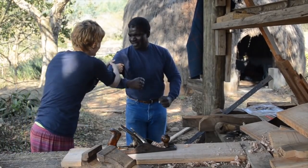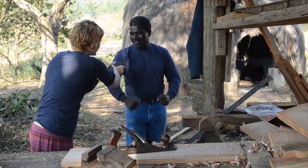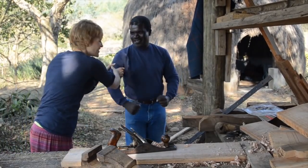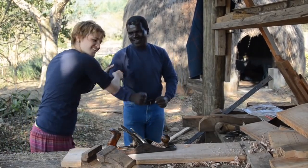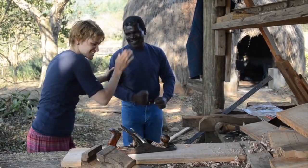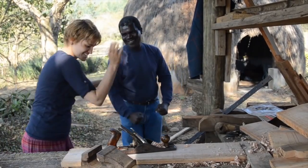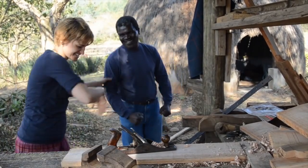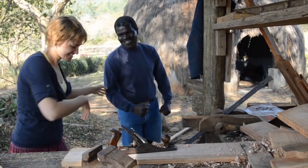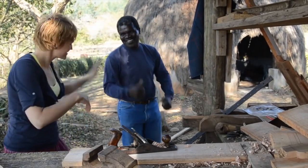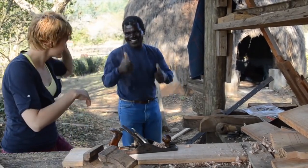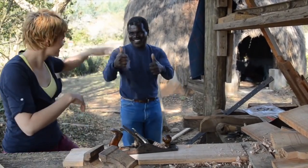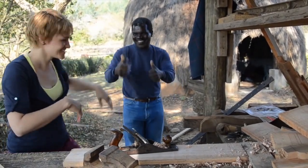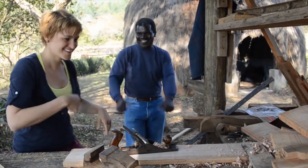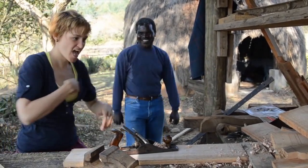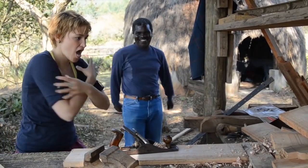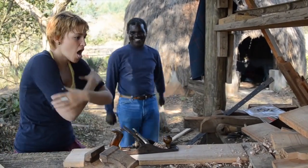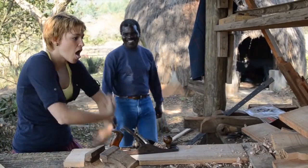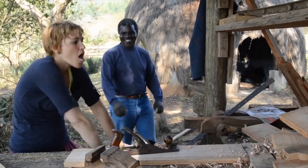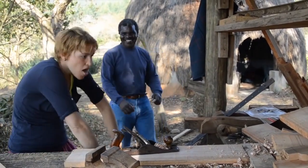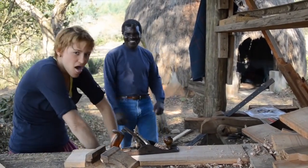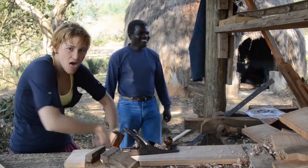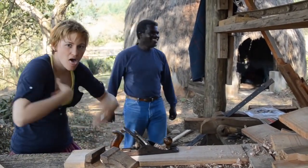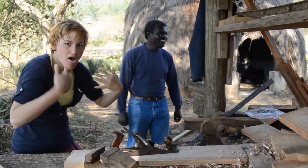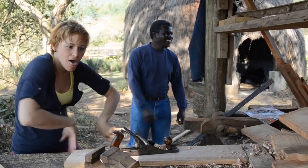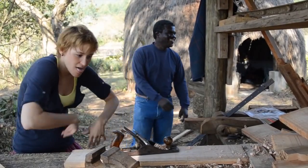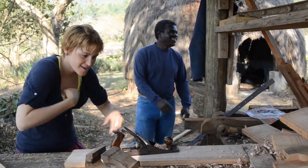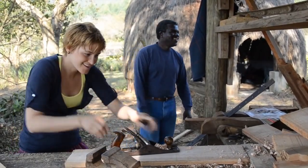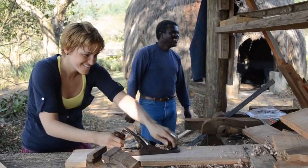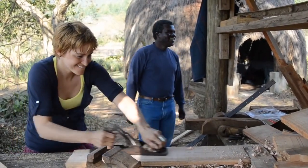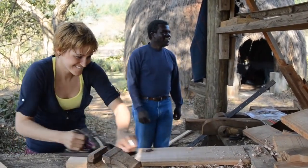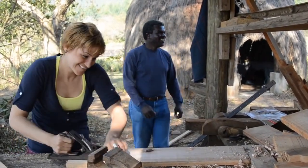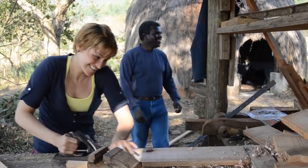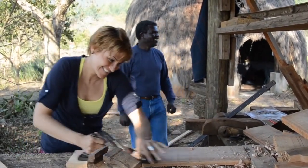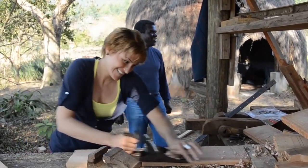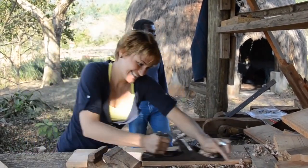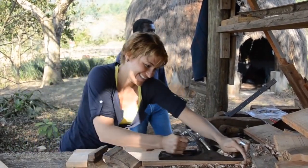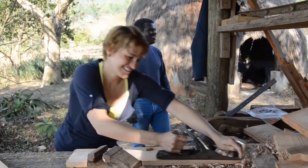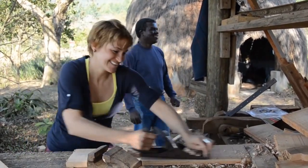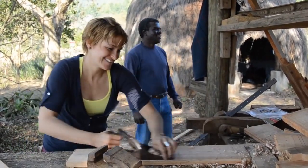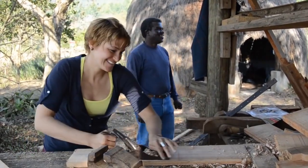(Complimenting the man on his strength) My arms are tired already.